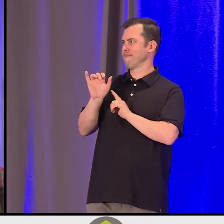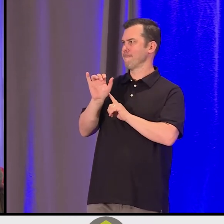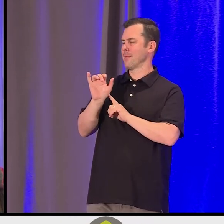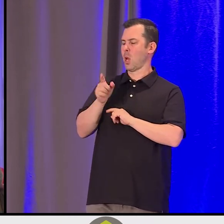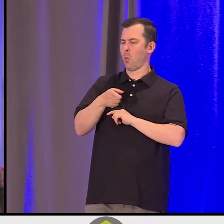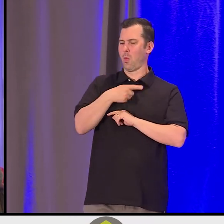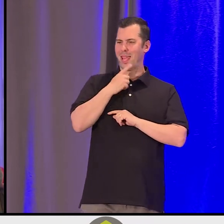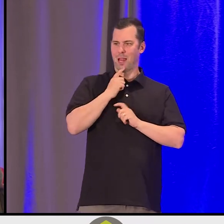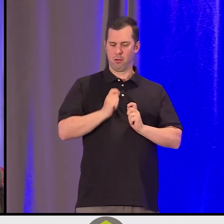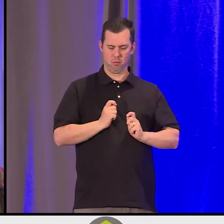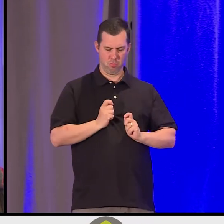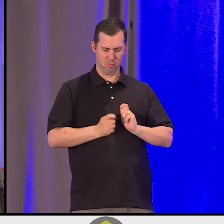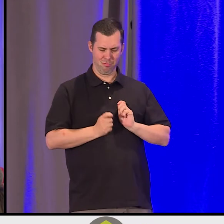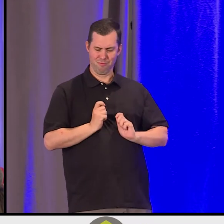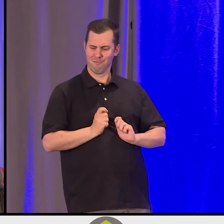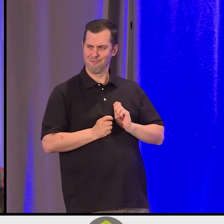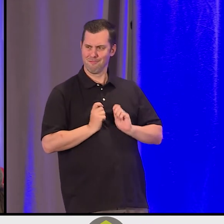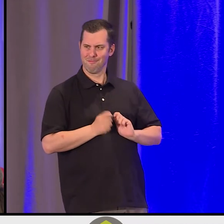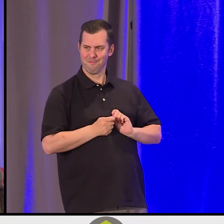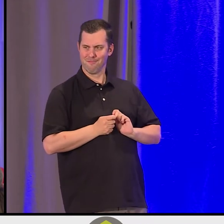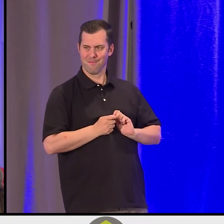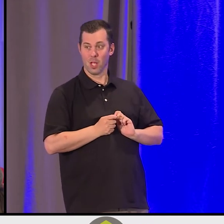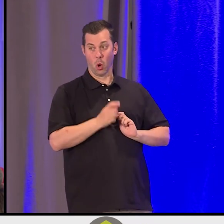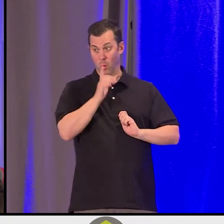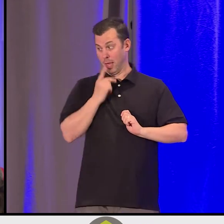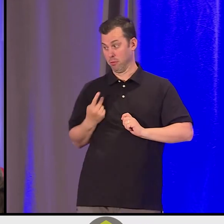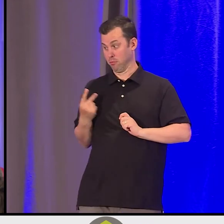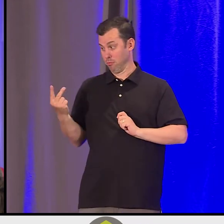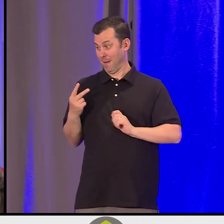And we were blending a family, and I remember it was so --